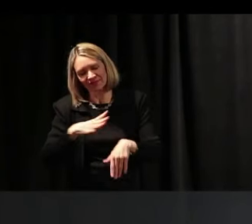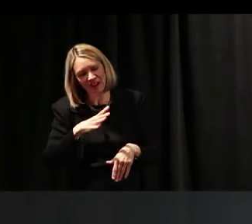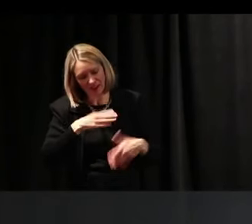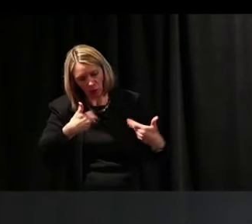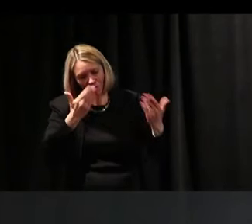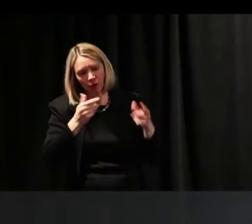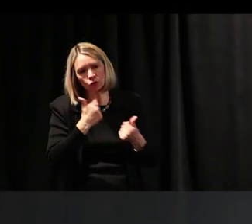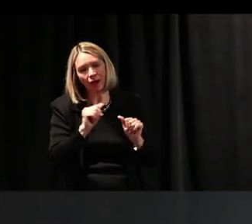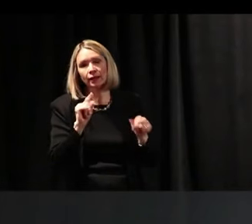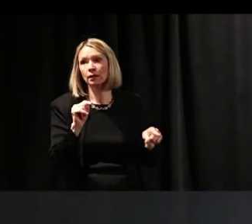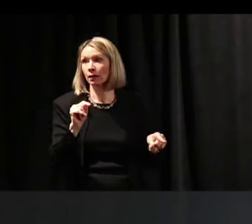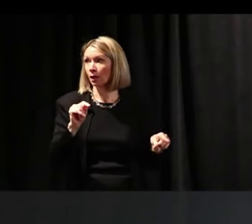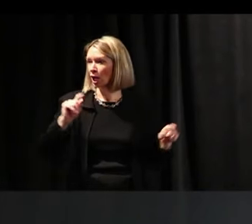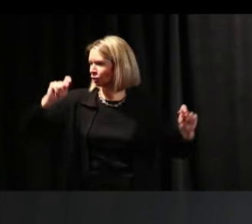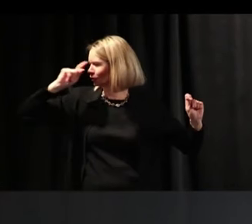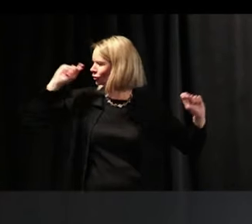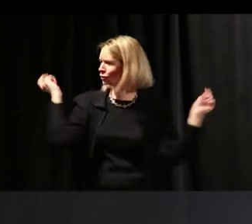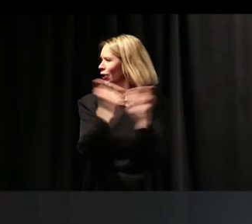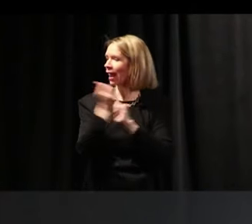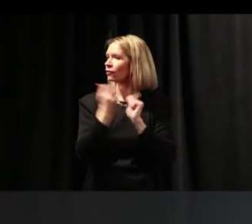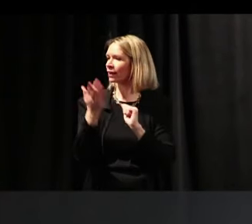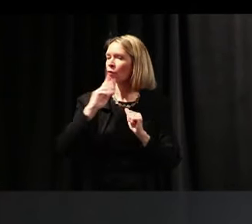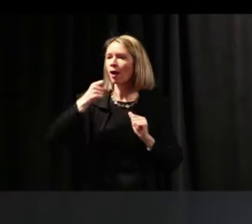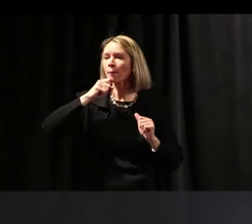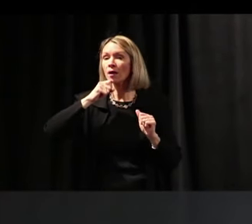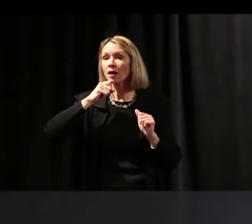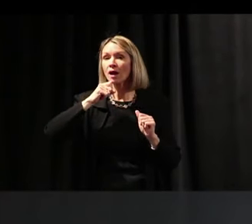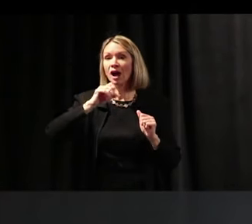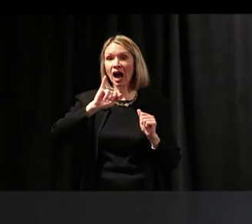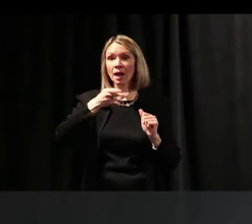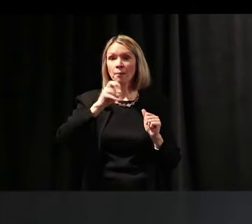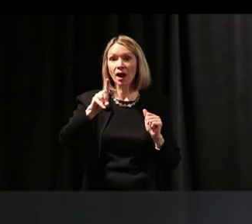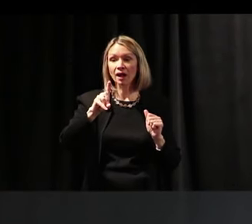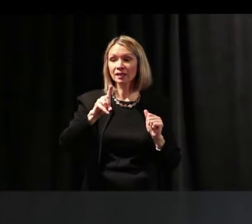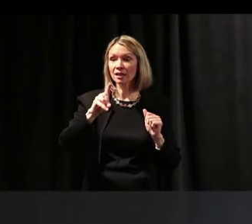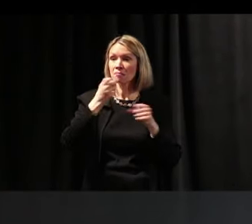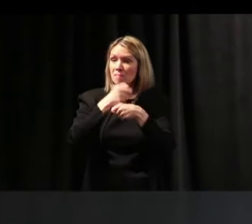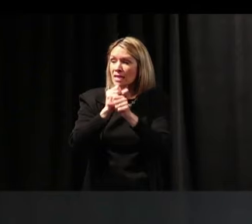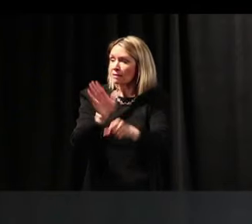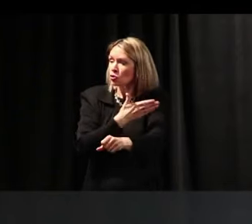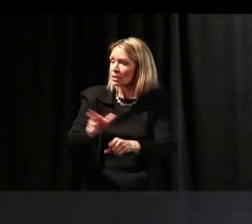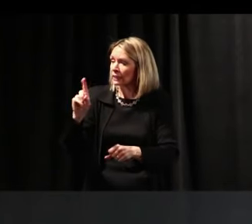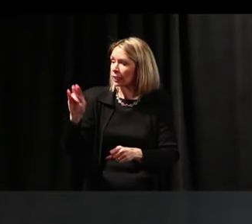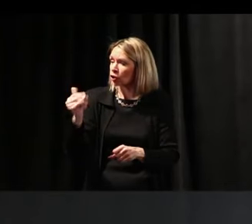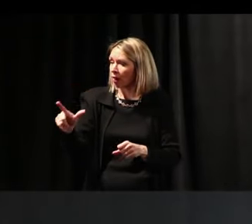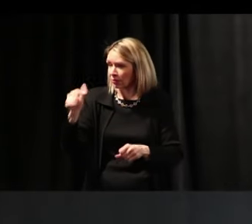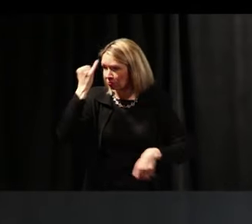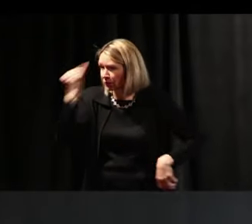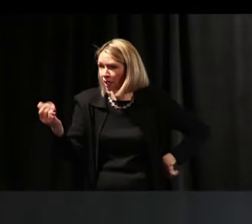You realize how much it changed? An iPod digitalizing music like that. Whoo! And there are many other things